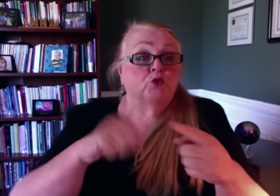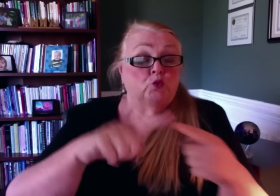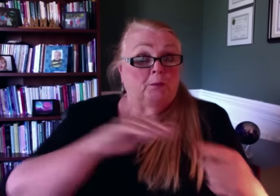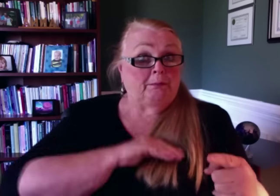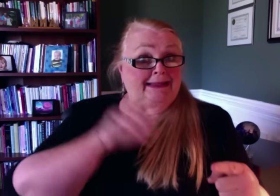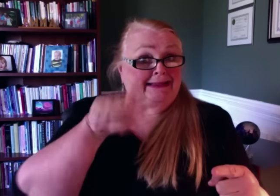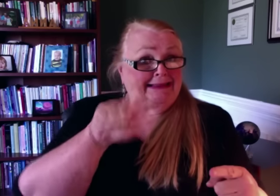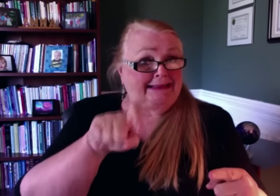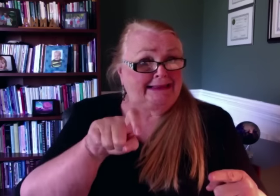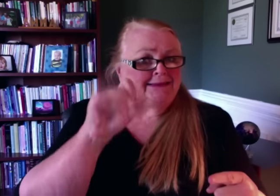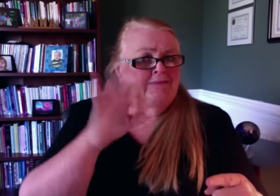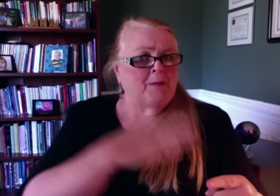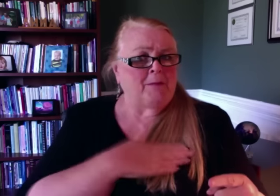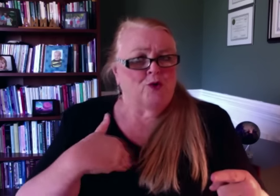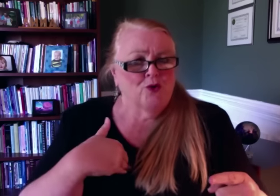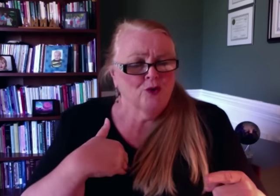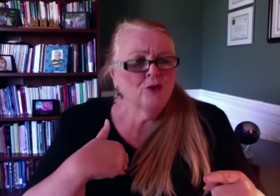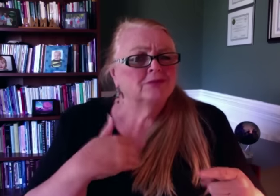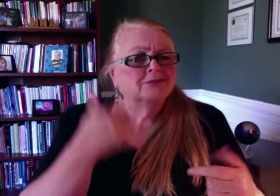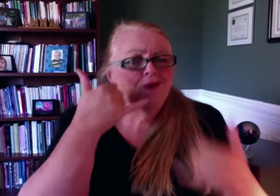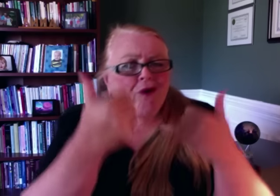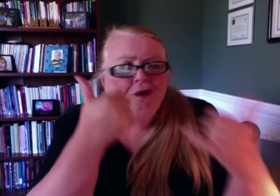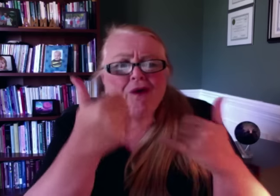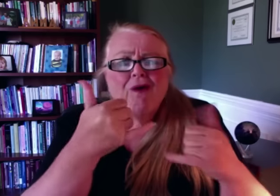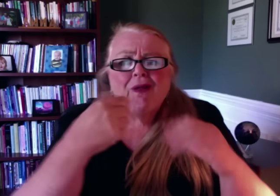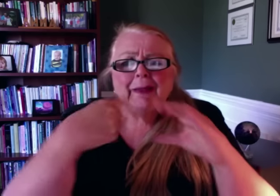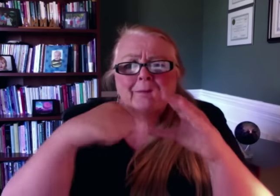There was also a need to meet the needs of the membership, making sure that phone calls,